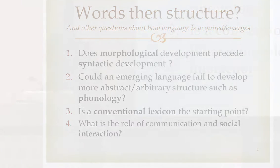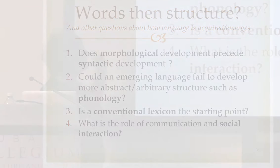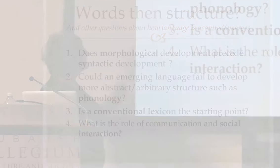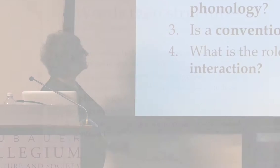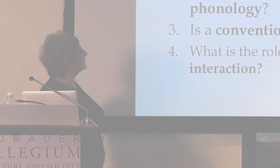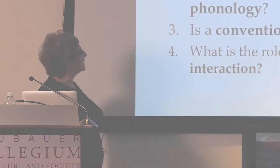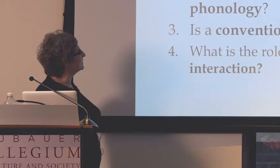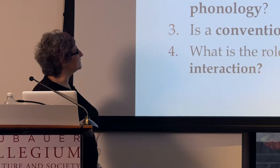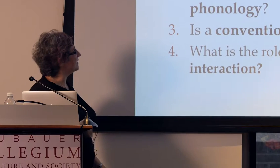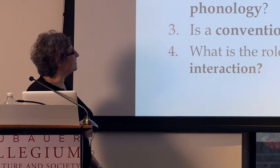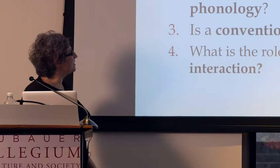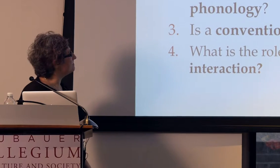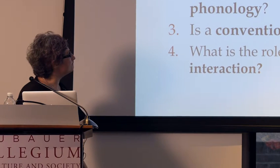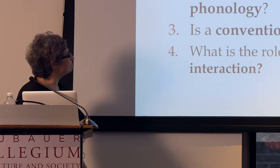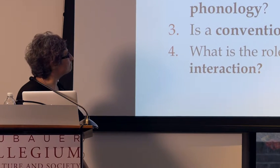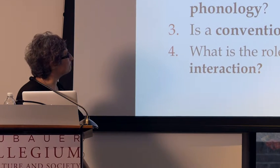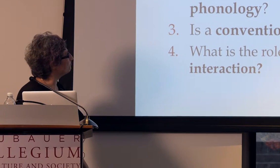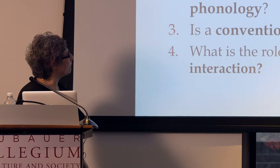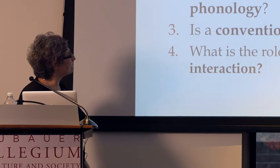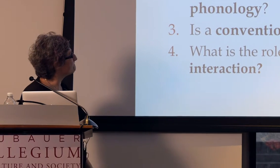precedes syntactic development,